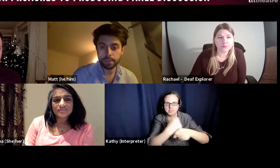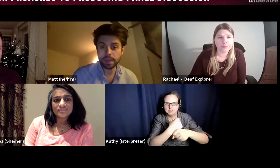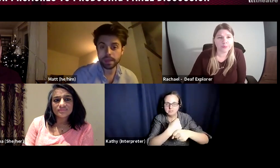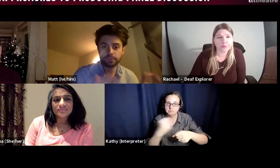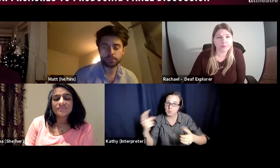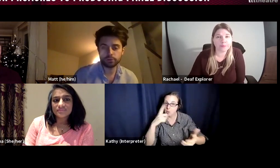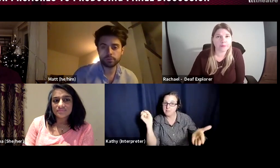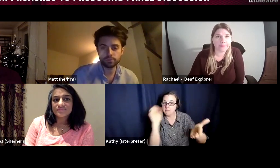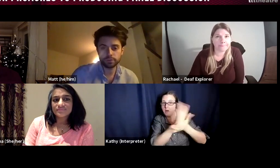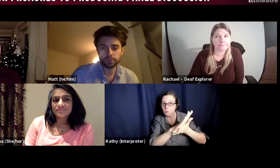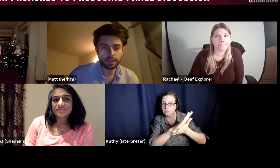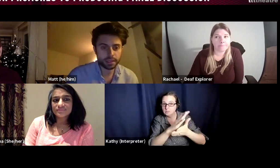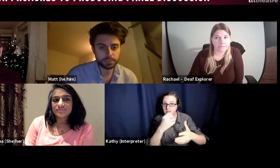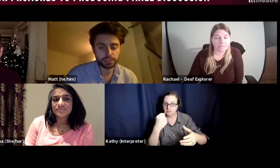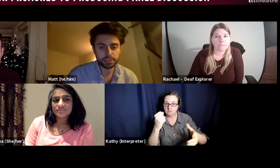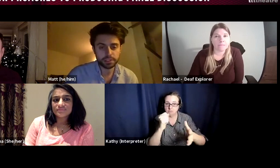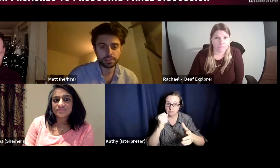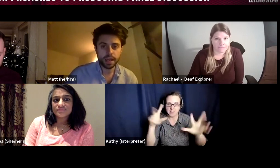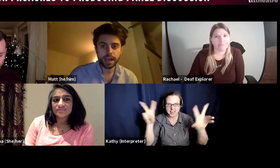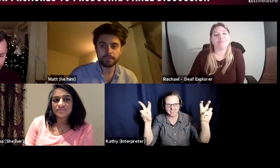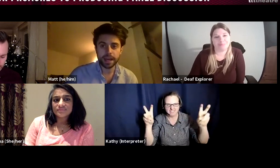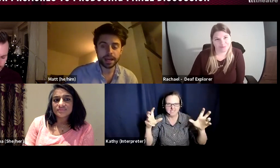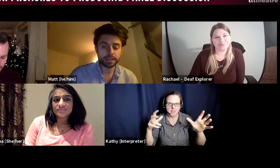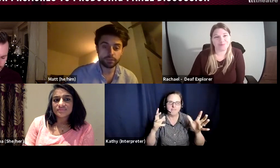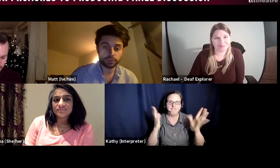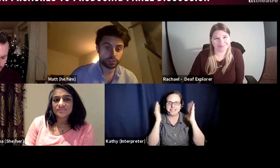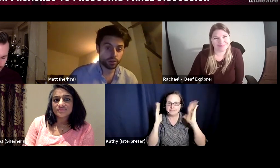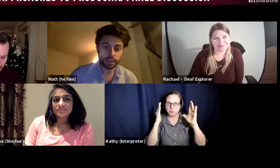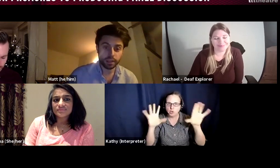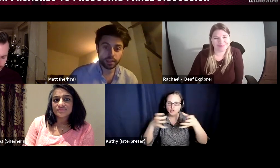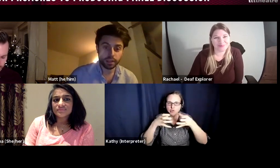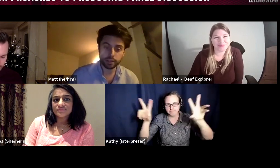so there is a big Facebook group called UK Theatre Producers and if you're looking for